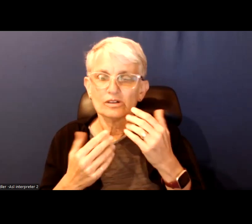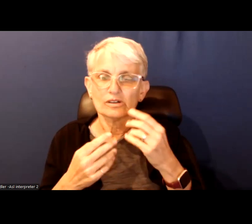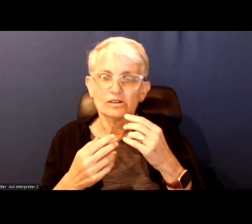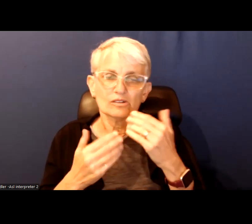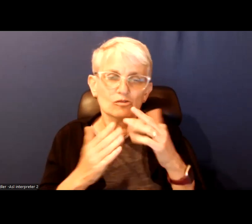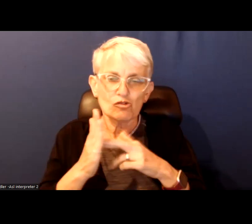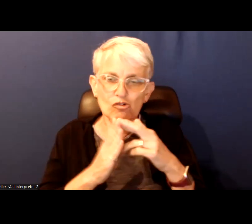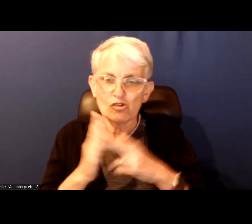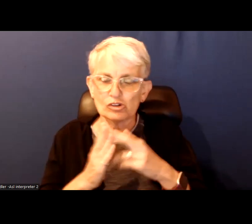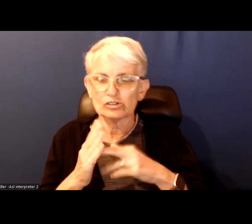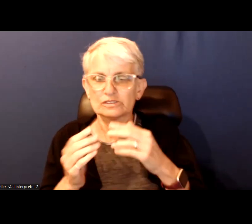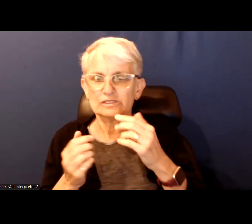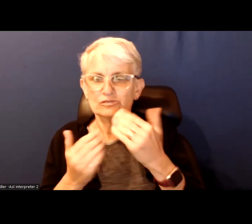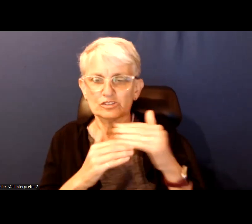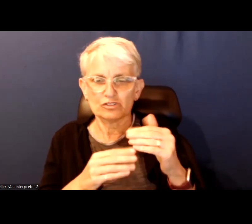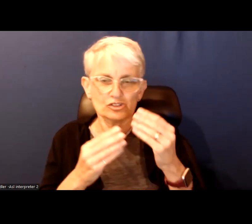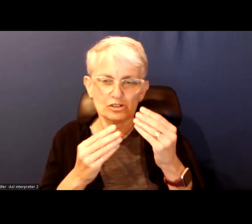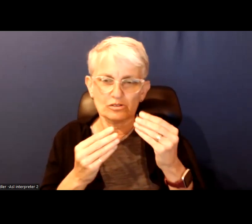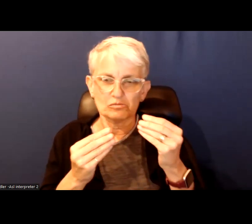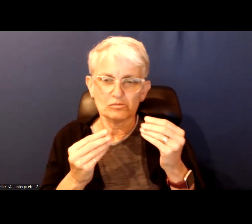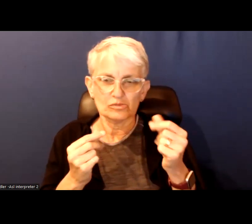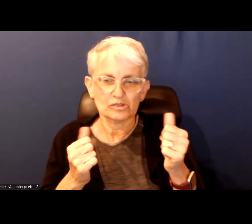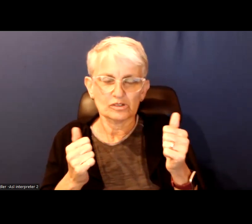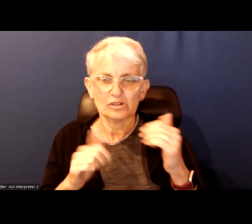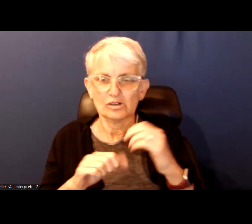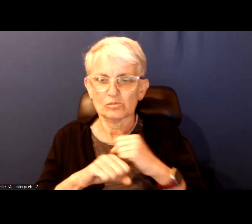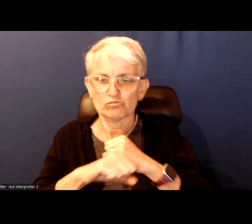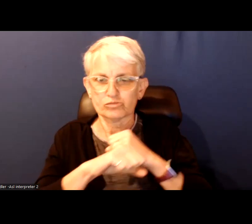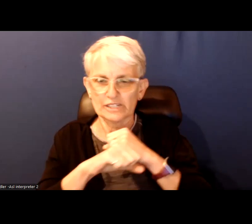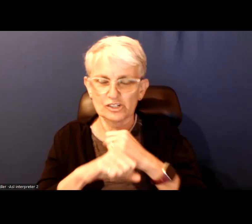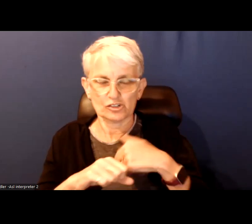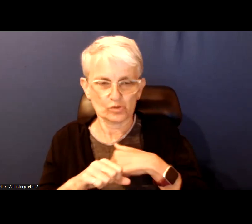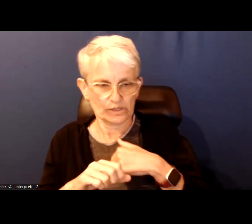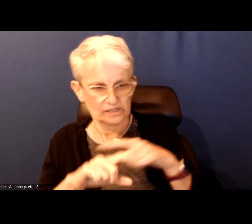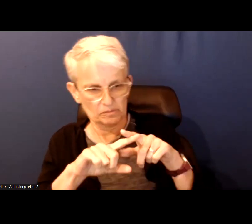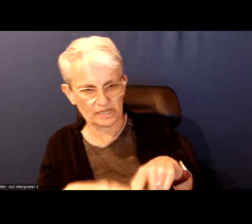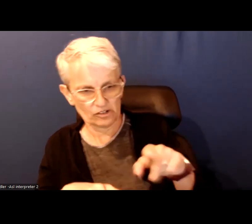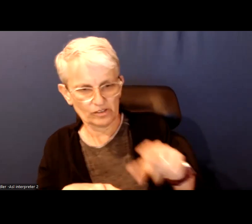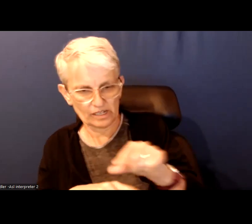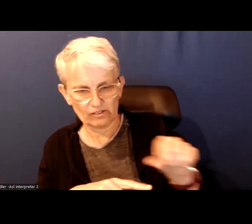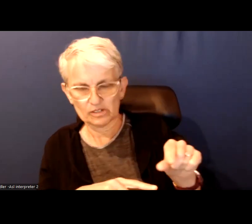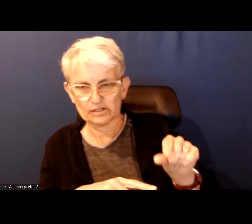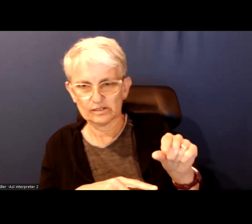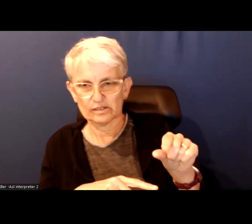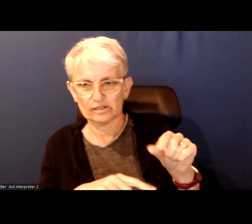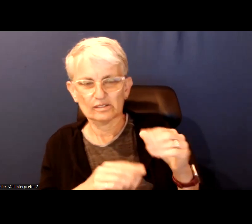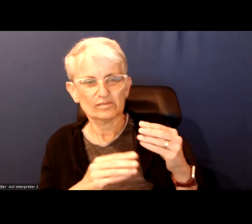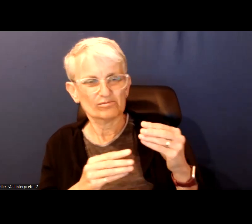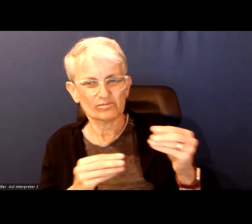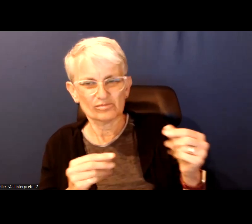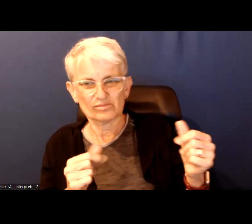of the protections that we relied on government to kind of ensure when it became a situation